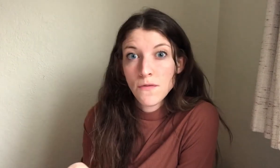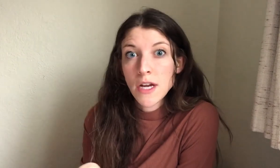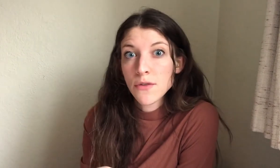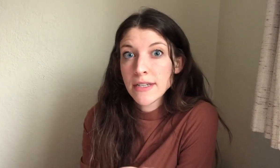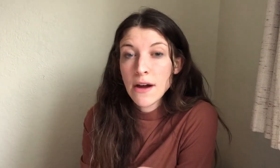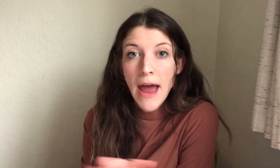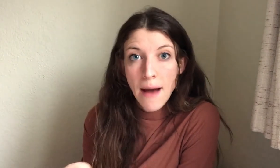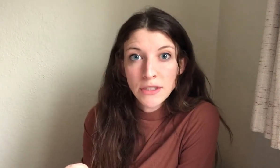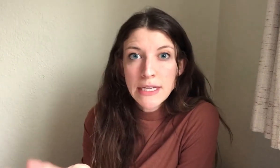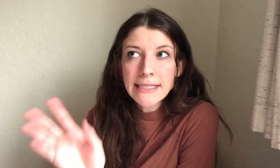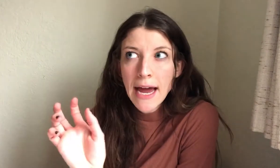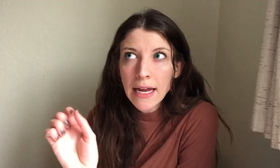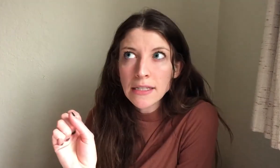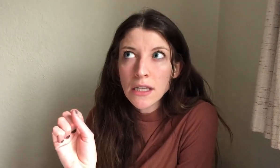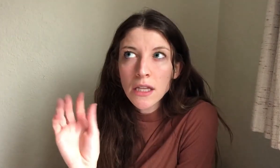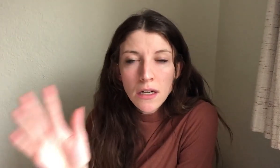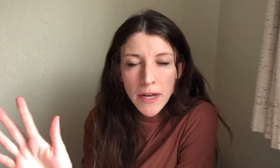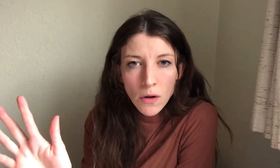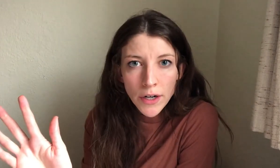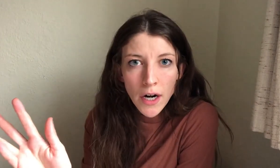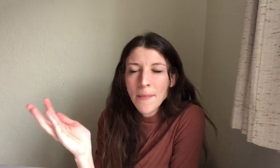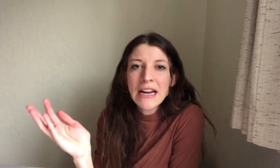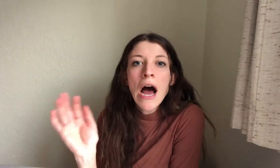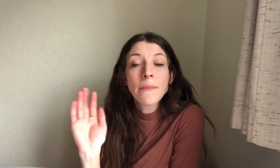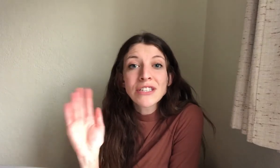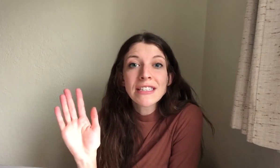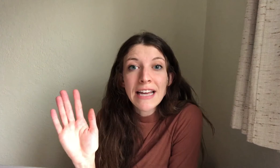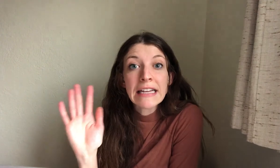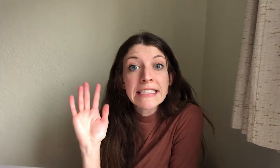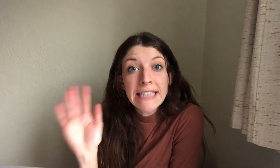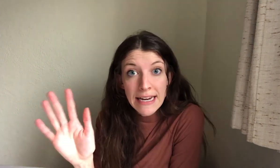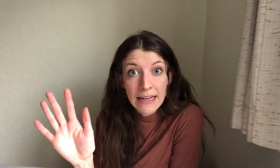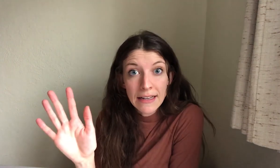via the ReSound app so this tech is a little bit older, I mean, I'm just going to say it's dated,